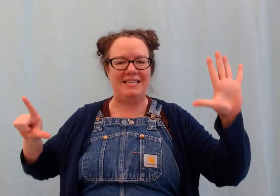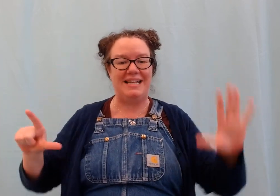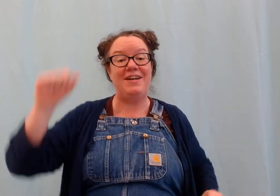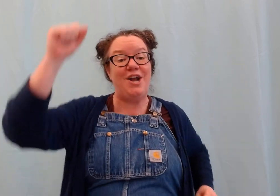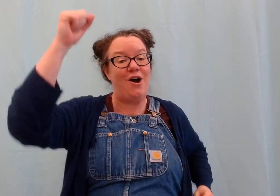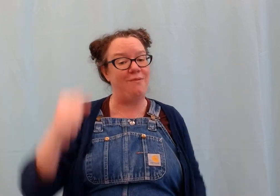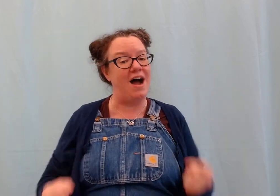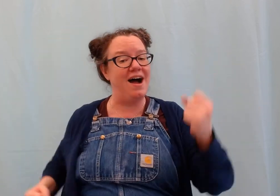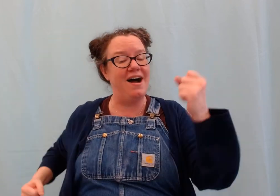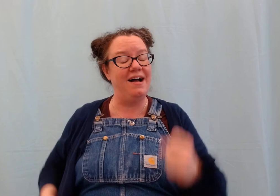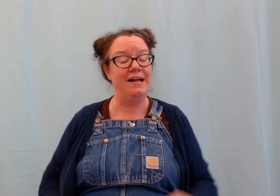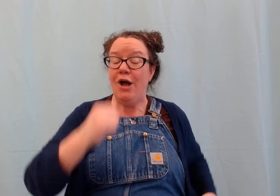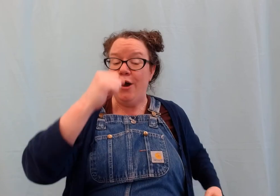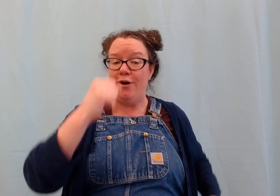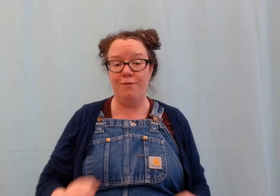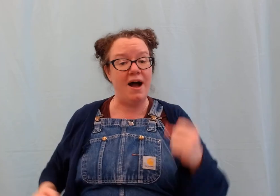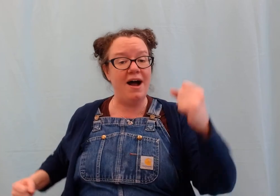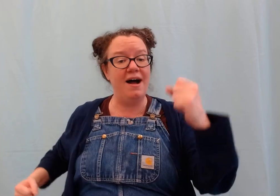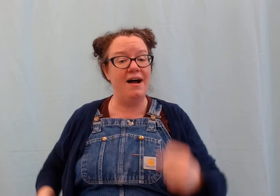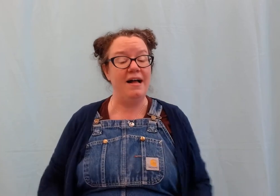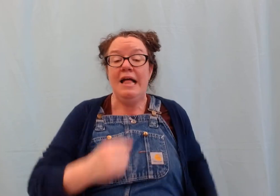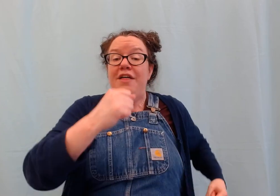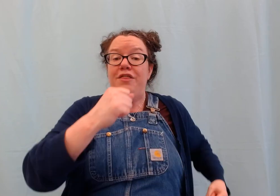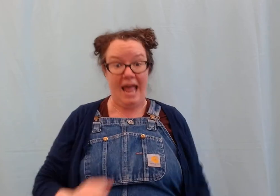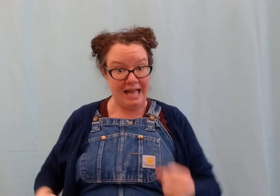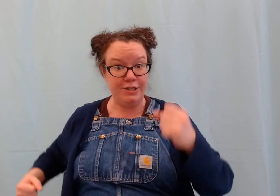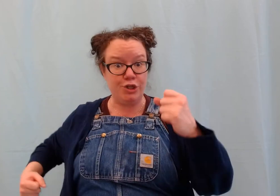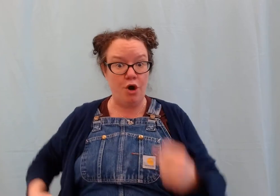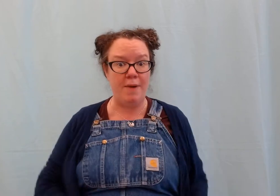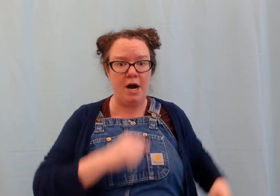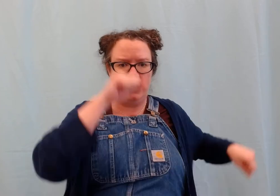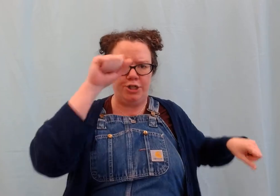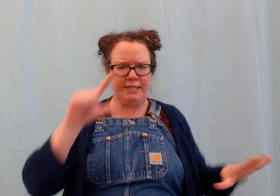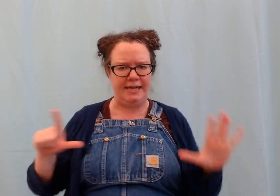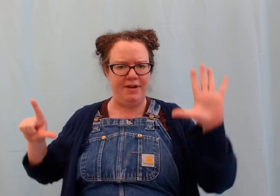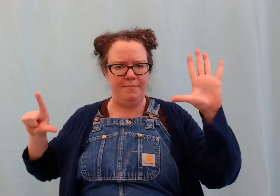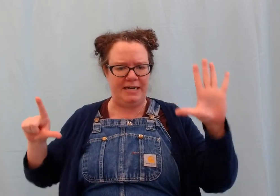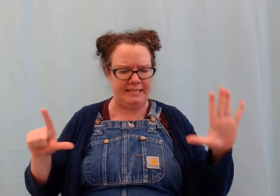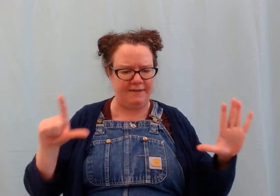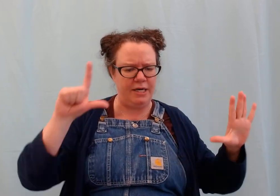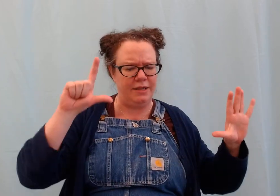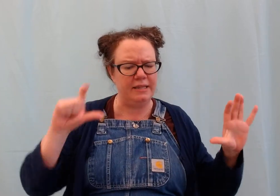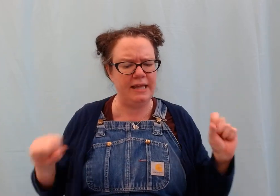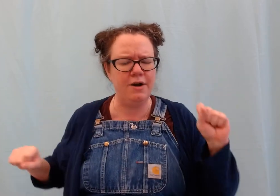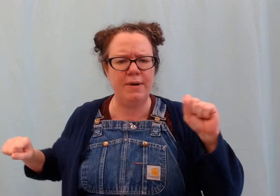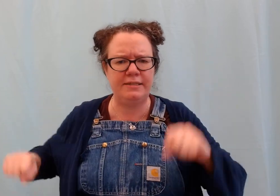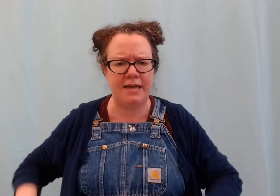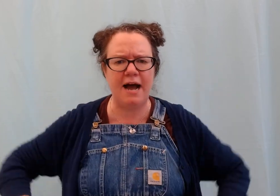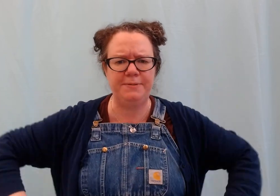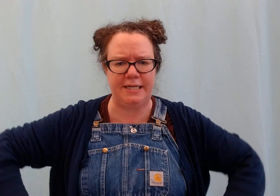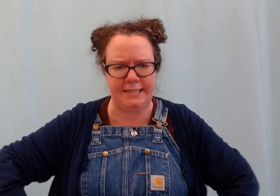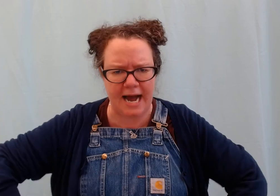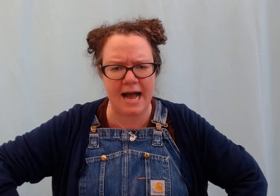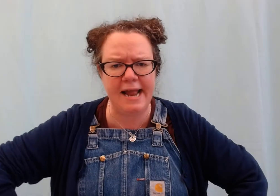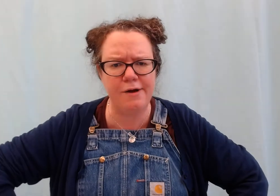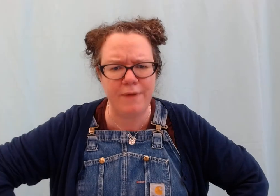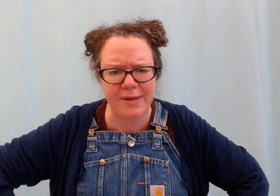#seven. Hurrah, hurrah. The ants go marching seven by seven. The little one stops to tie a ribbon#